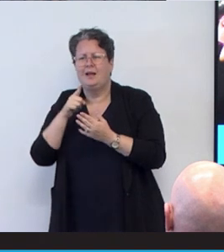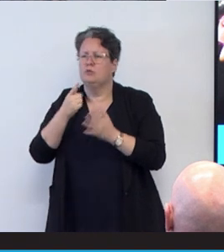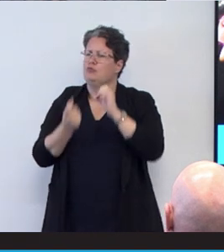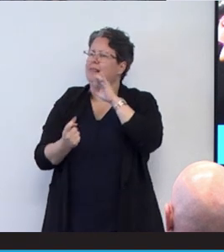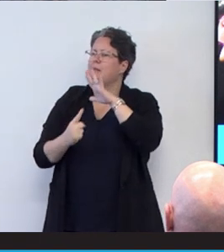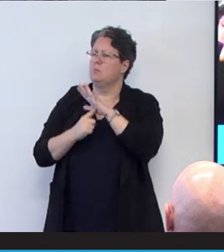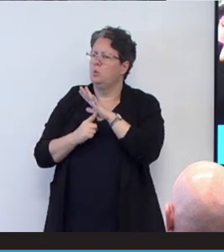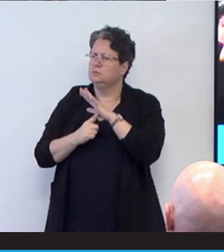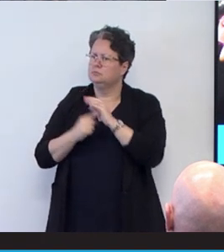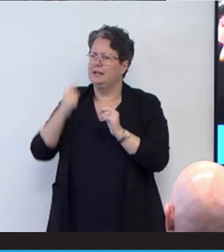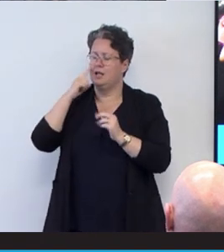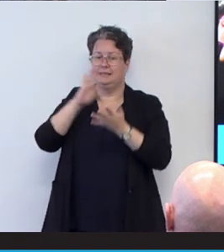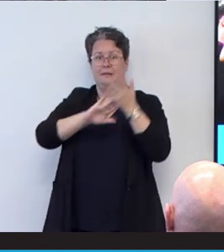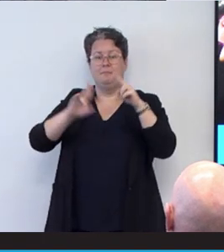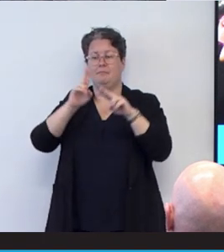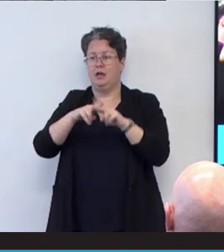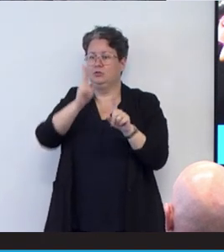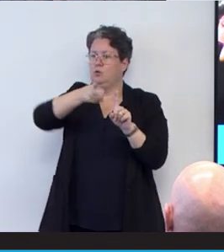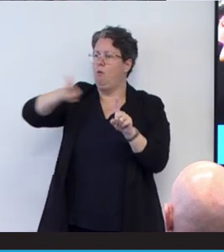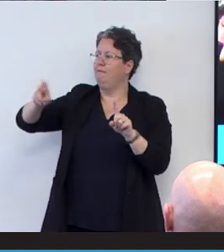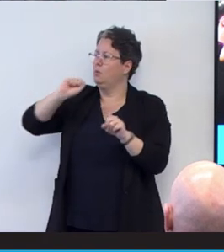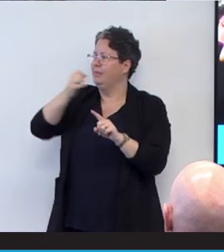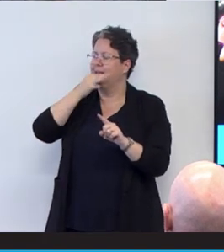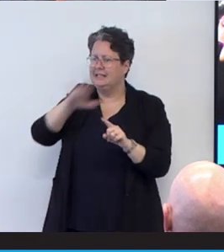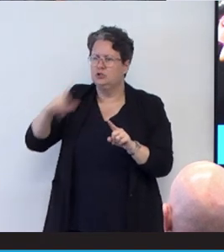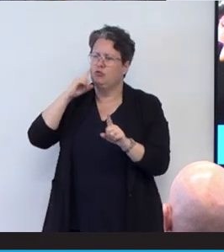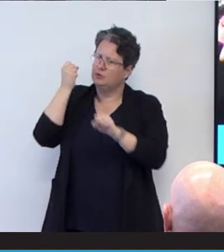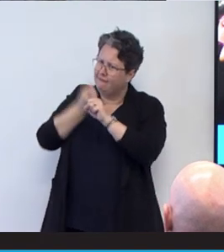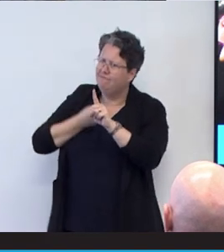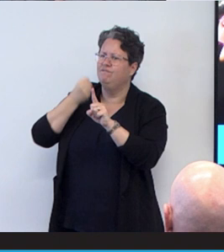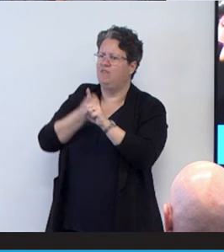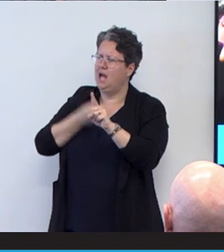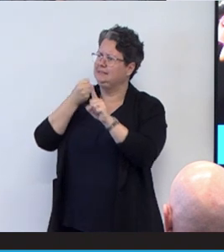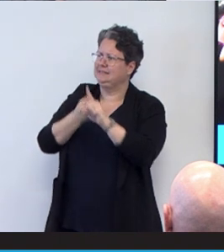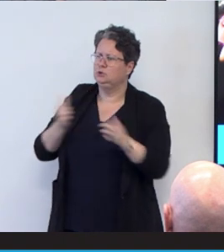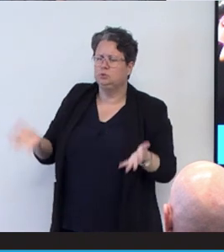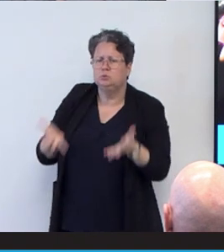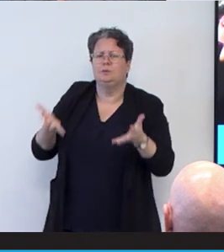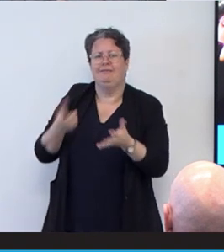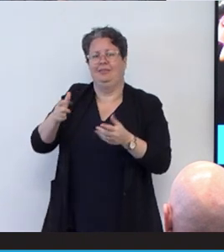I see parents all the time with their kids trying to fight for them, trying to give them the best.